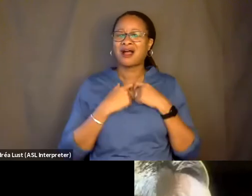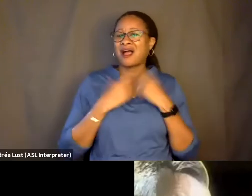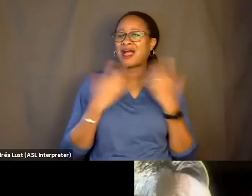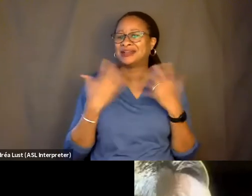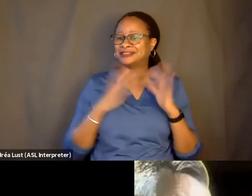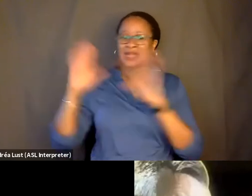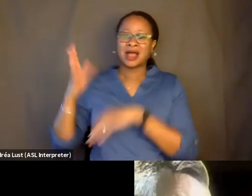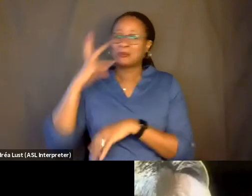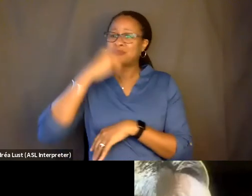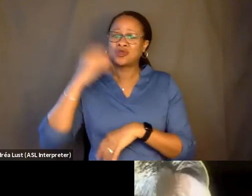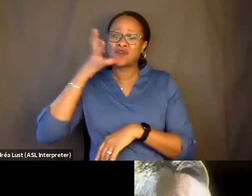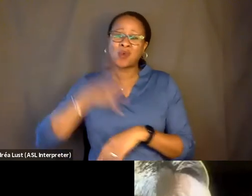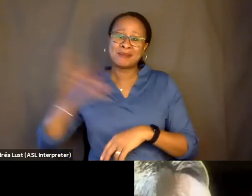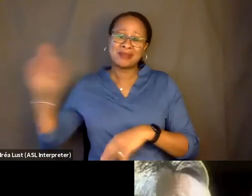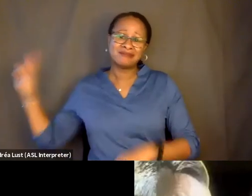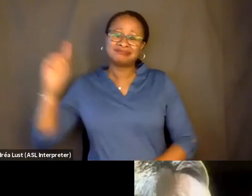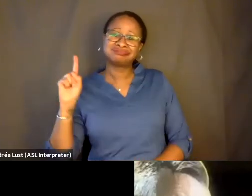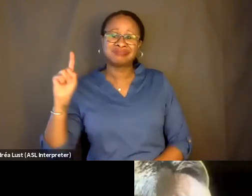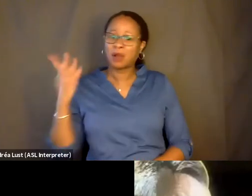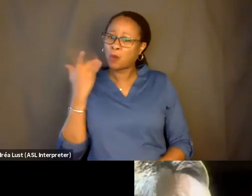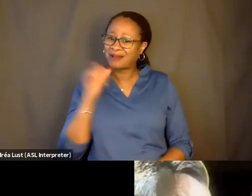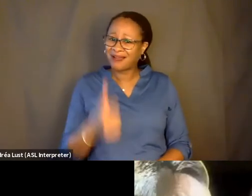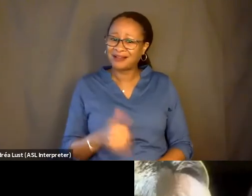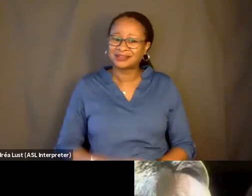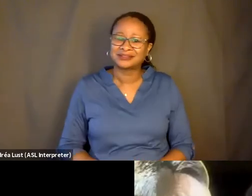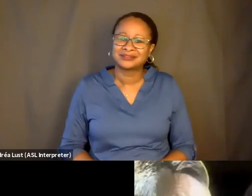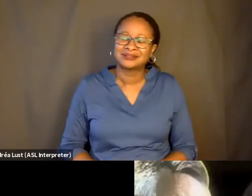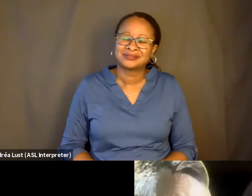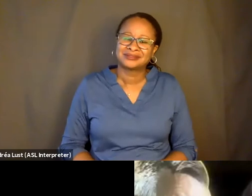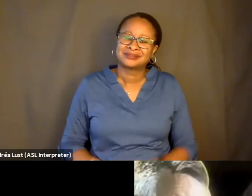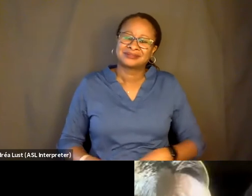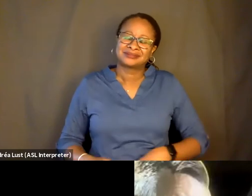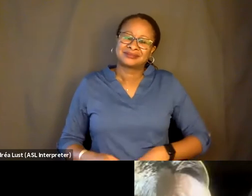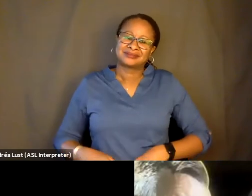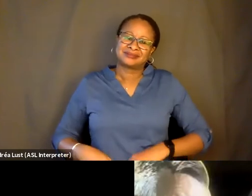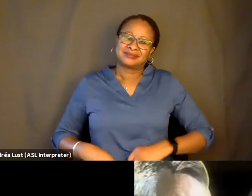Like, why not? [CHUCKLES] Right. Right and then-- then he really gets into this surreal plane